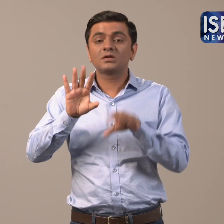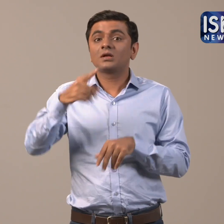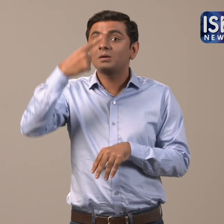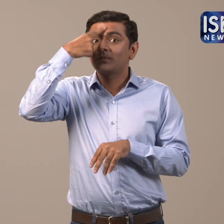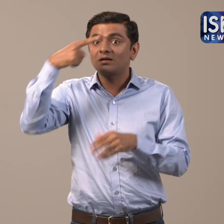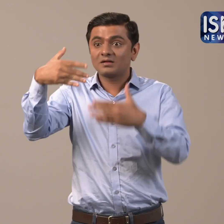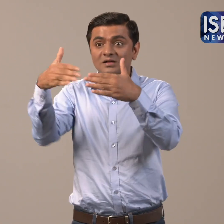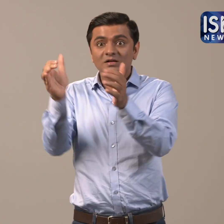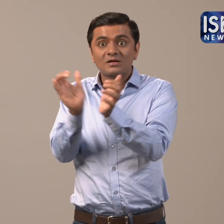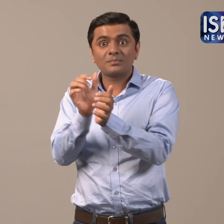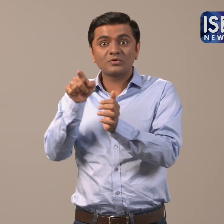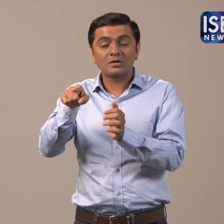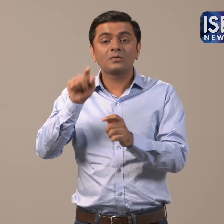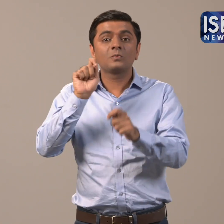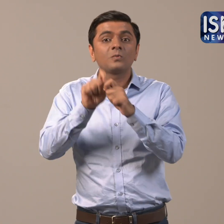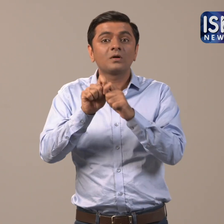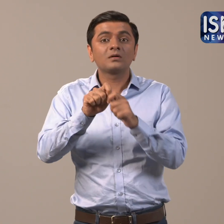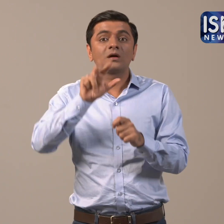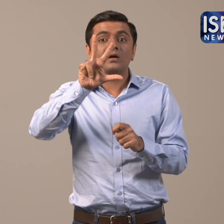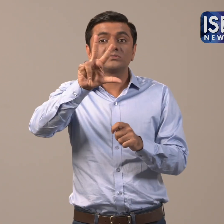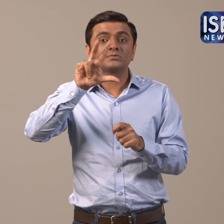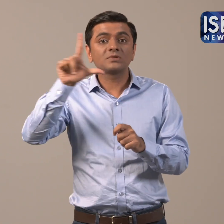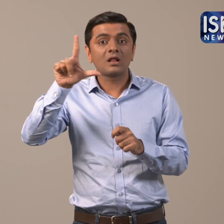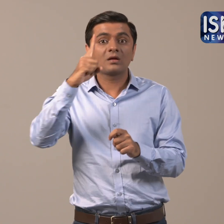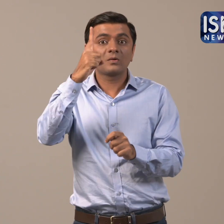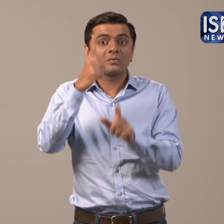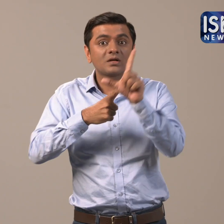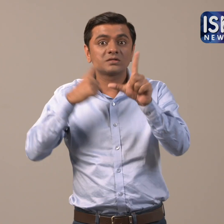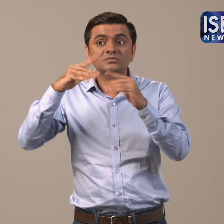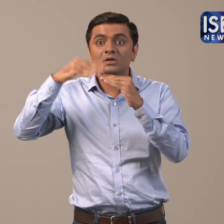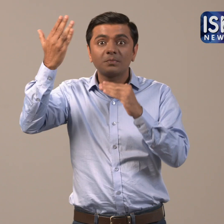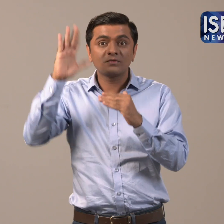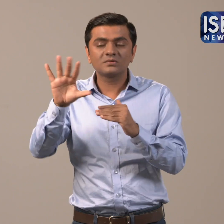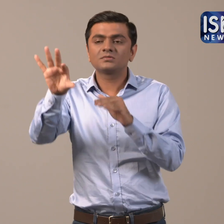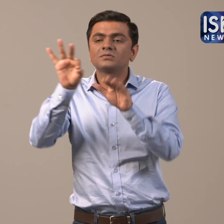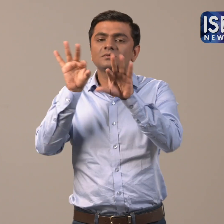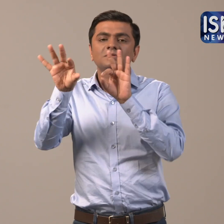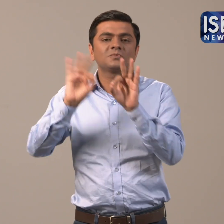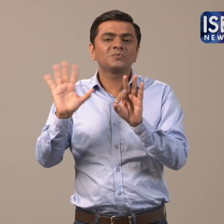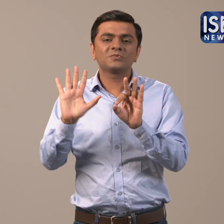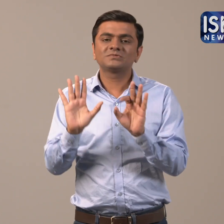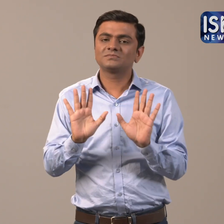Families earning more than 8 lakhs per year will not be eligible.